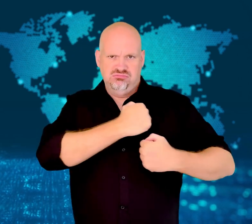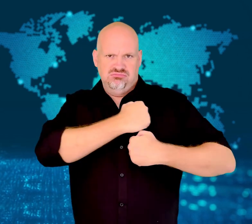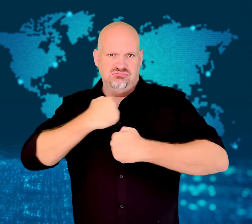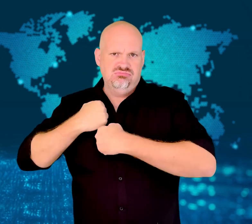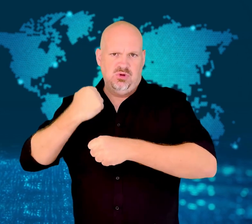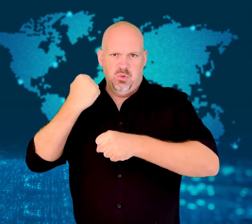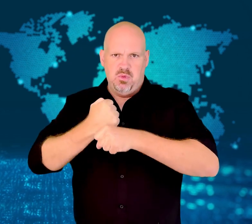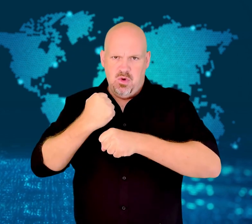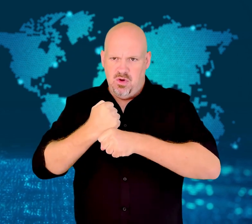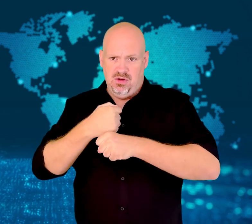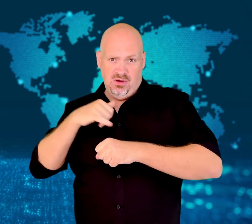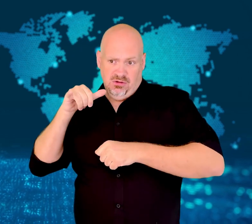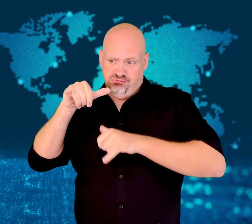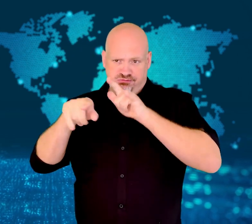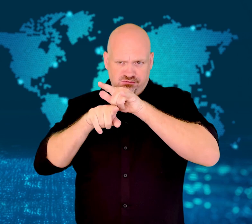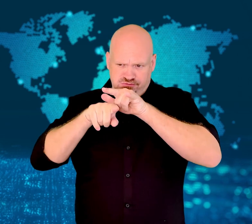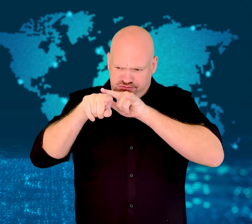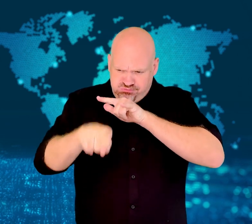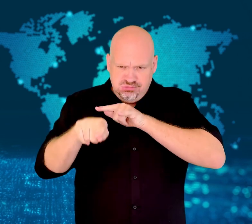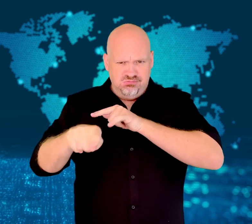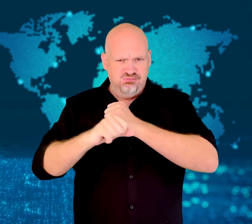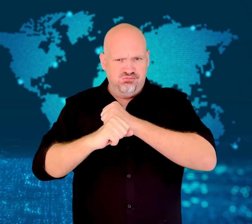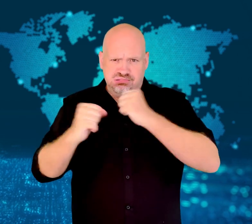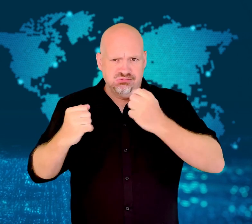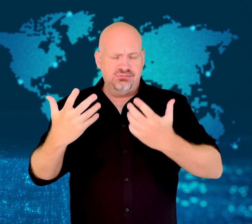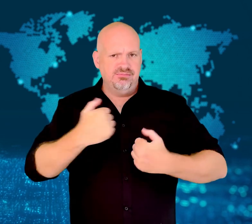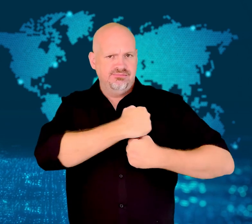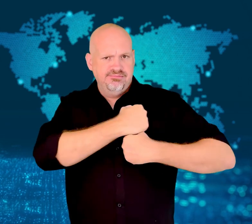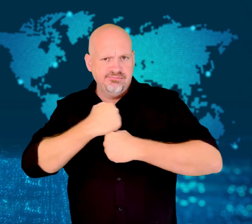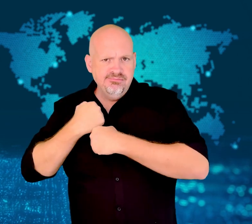or military troops.